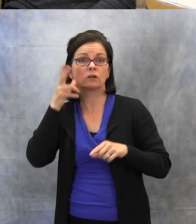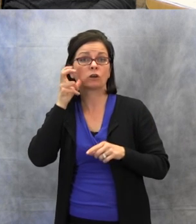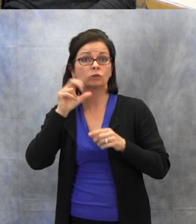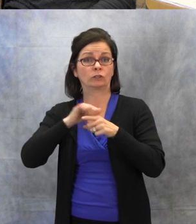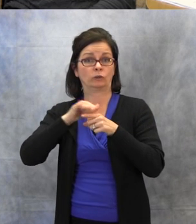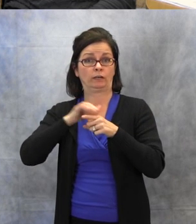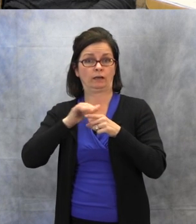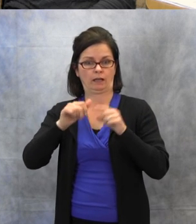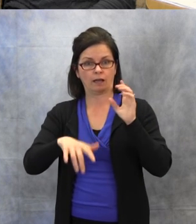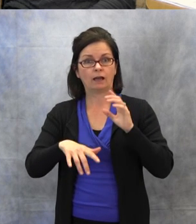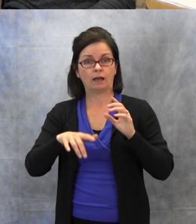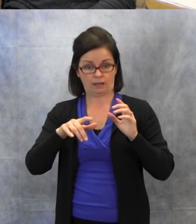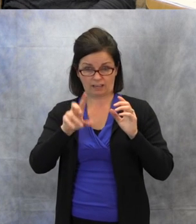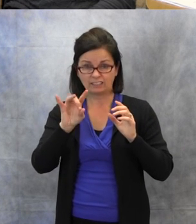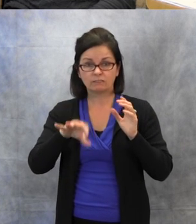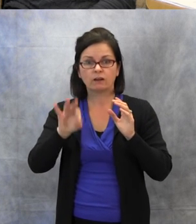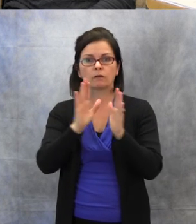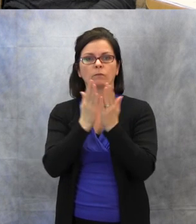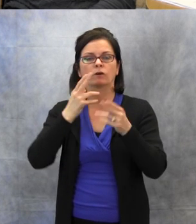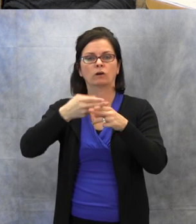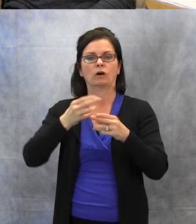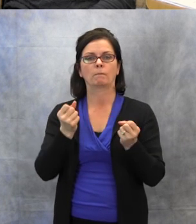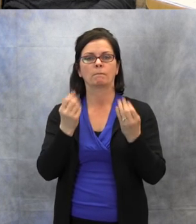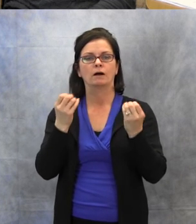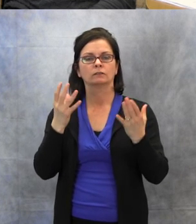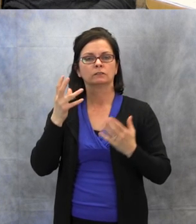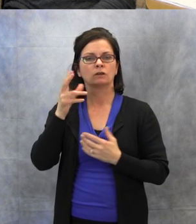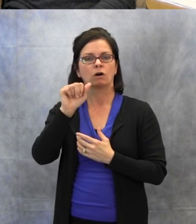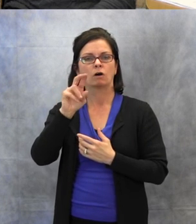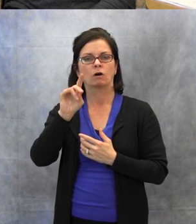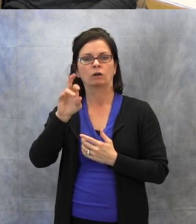has great activities to work on some of those skills,